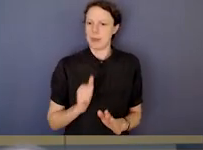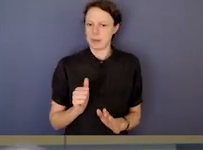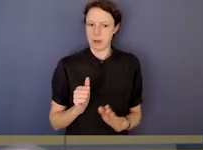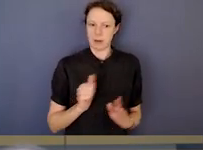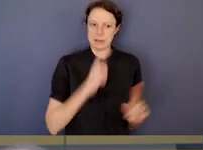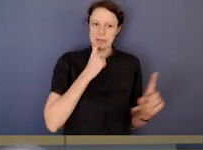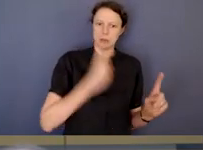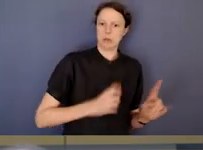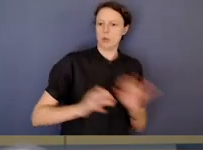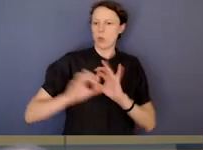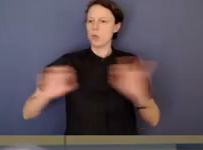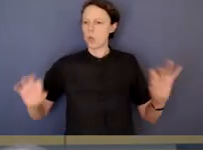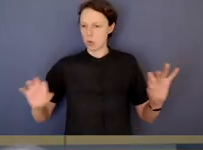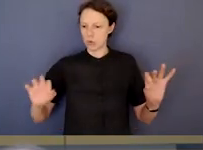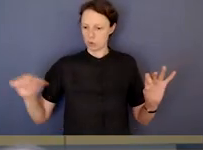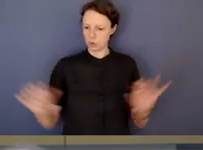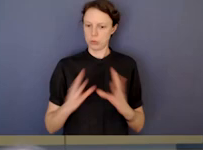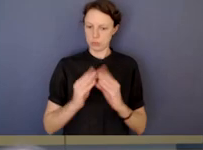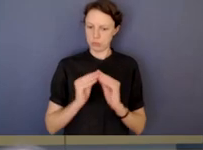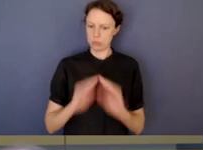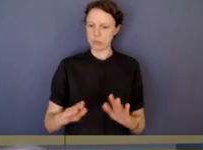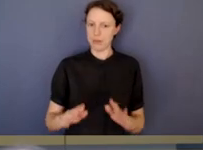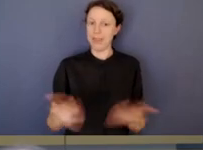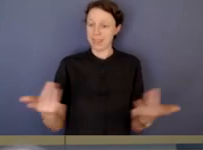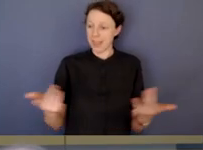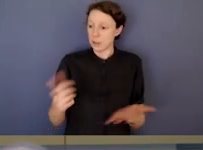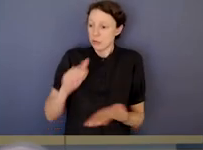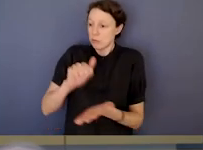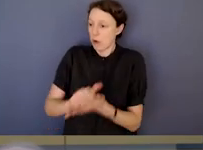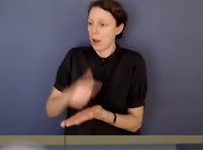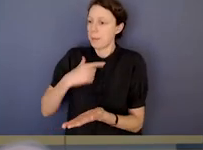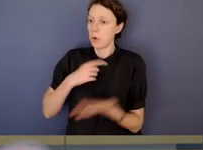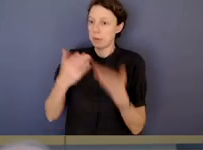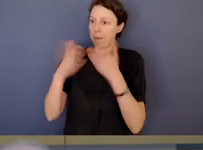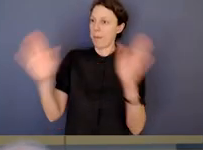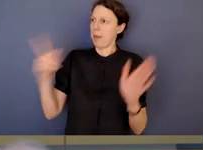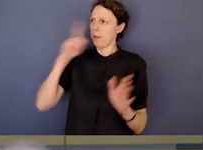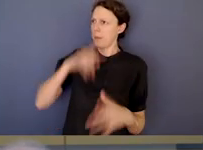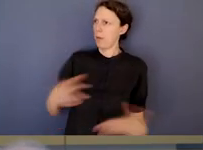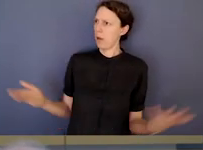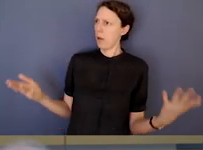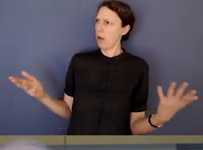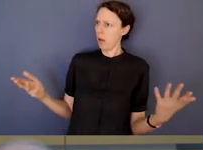And that is often at the heart of when the public are saying to us... It's wrong. Surely that's corruption.